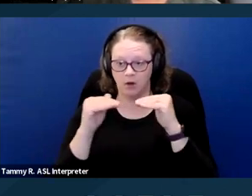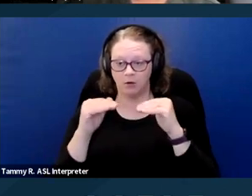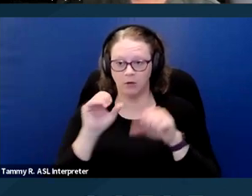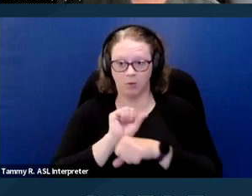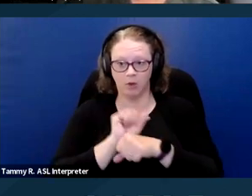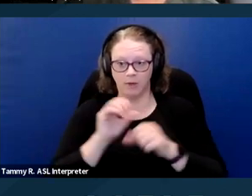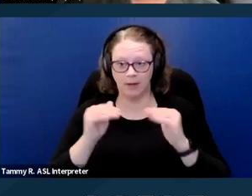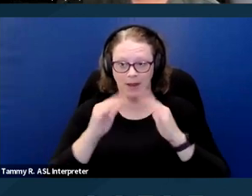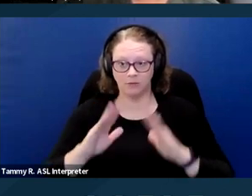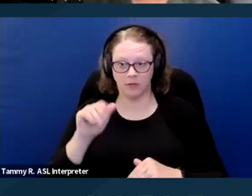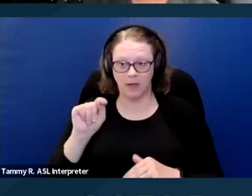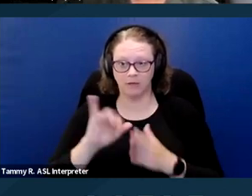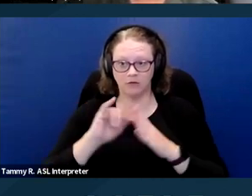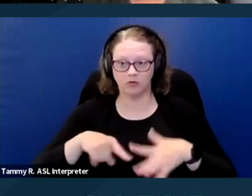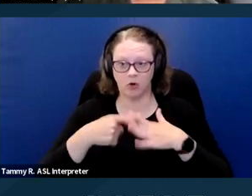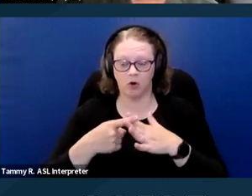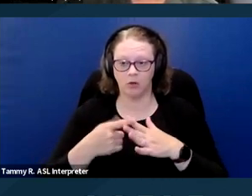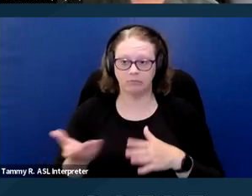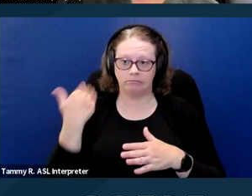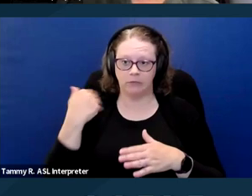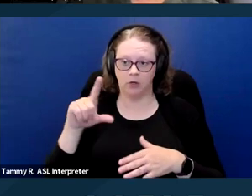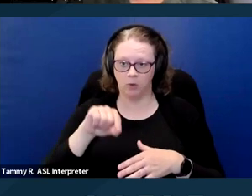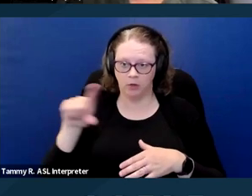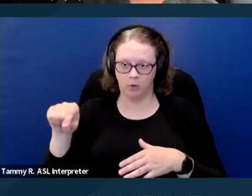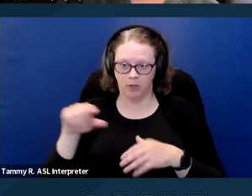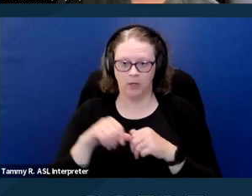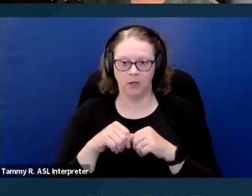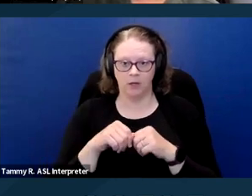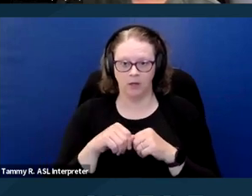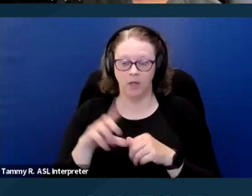that went into effect in 2020 do clarify